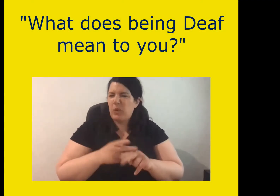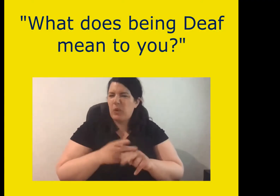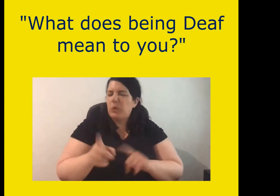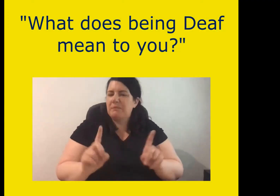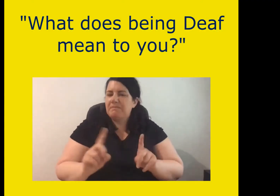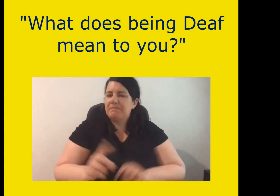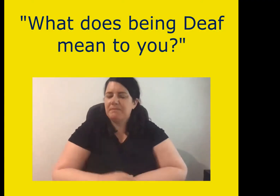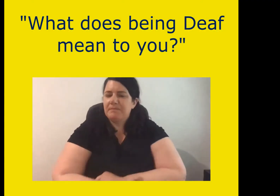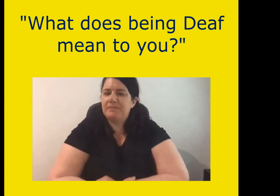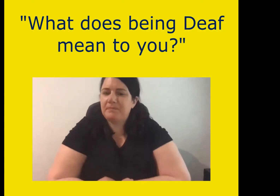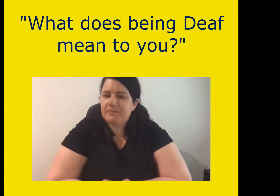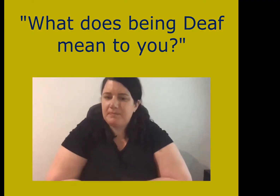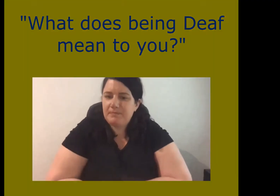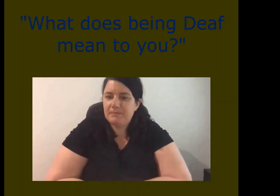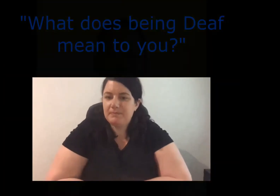What does being deaf mean to you?